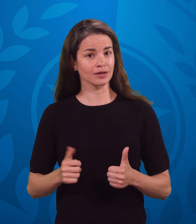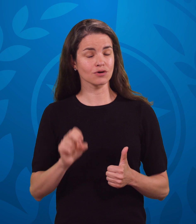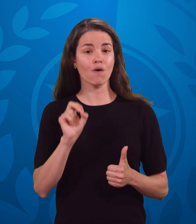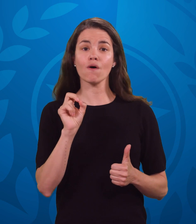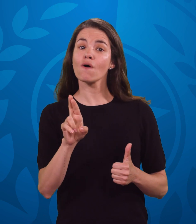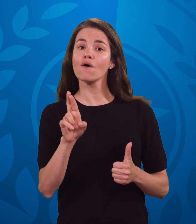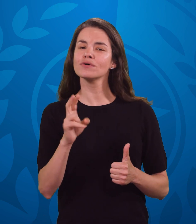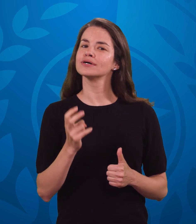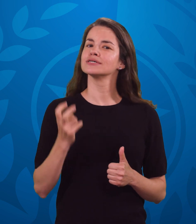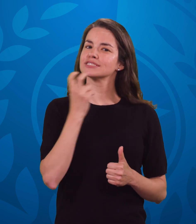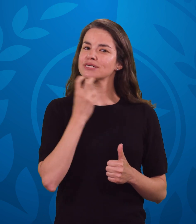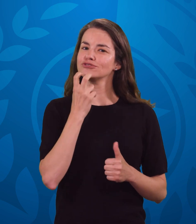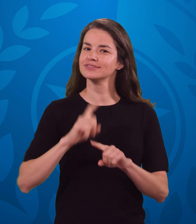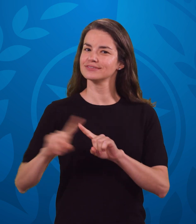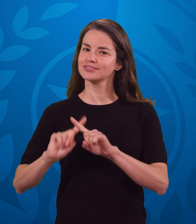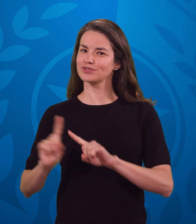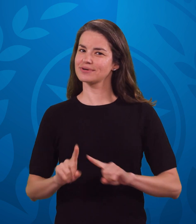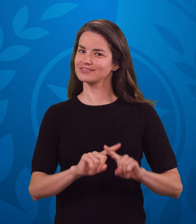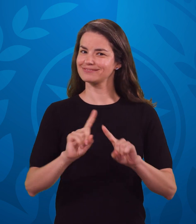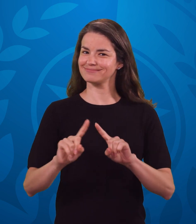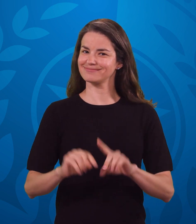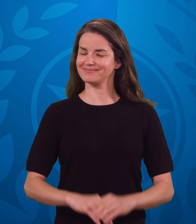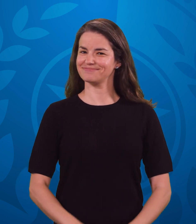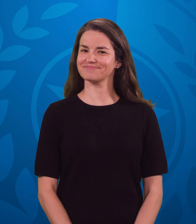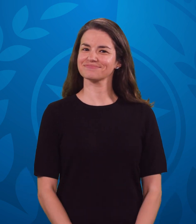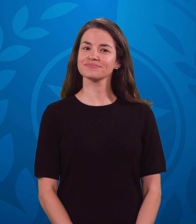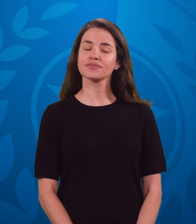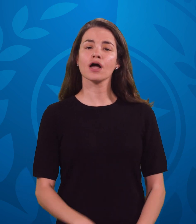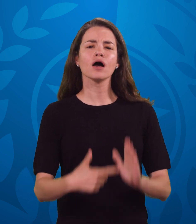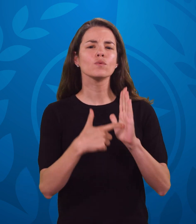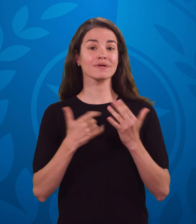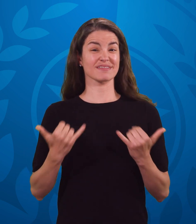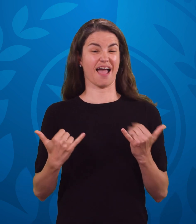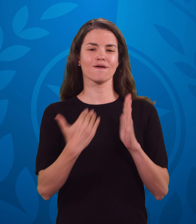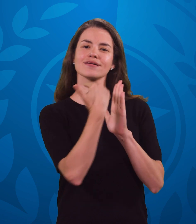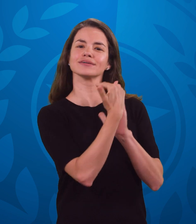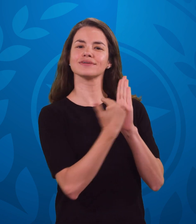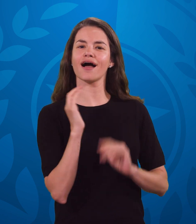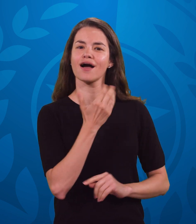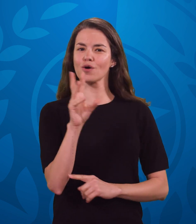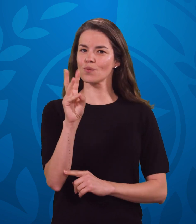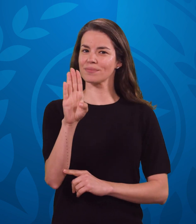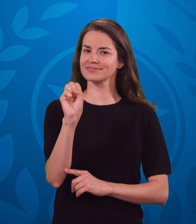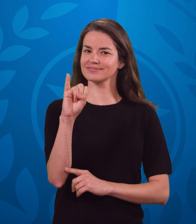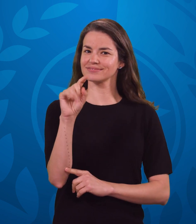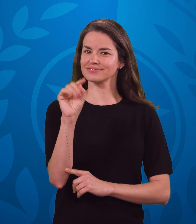that demonstrates thresholds of hearing loss or speech discrimination. Current requirements of those thresholds are